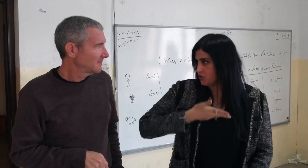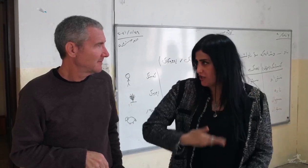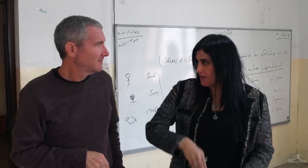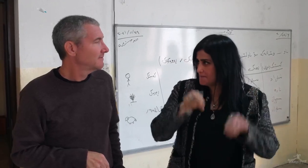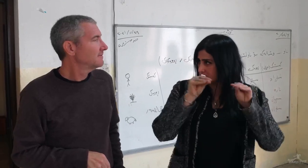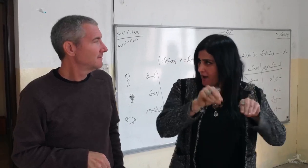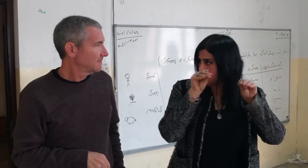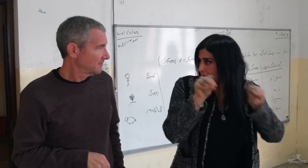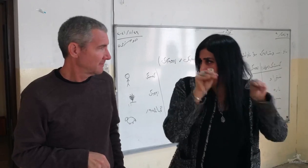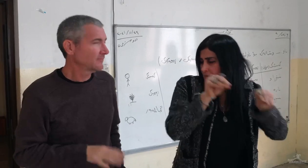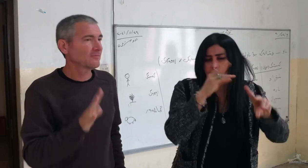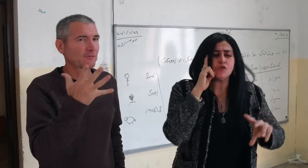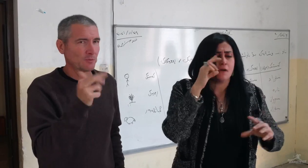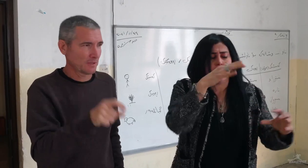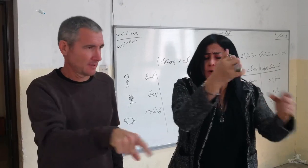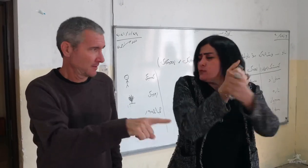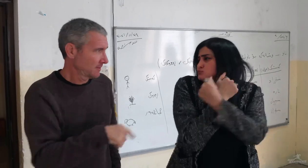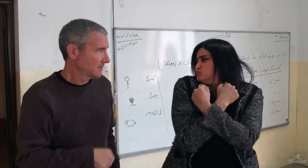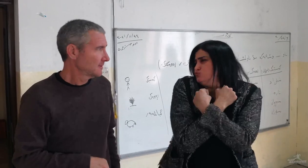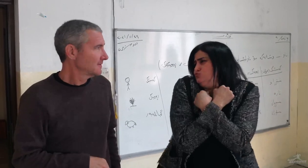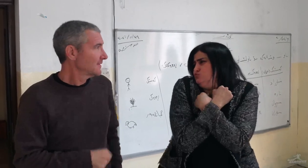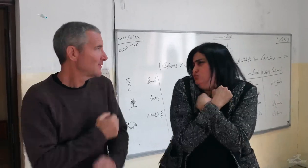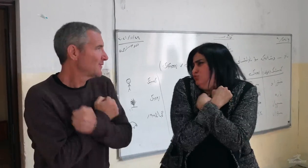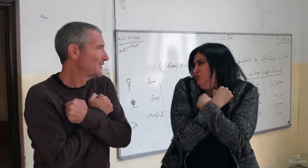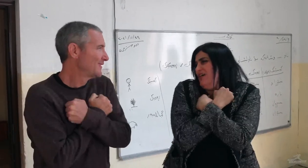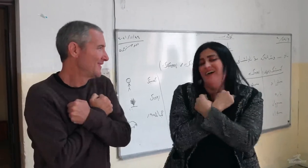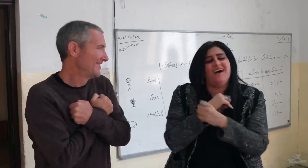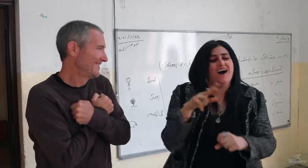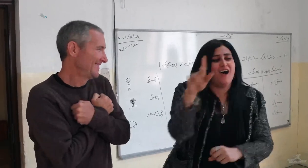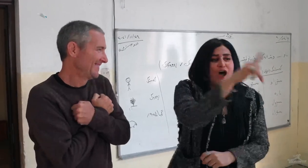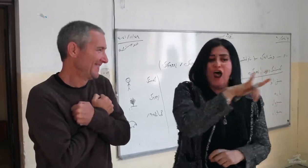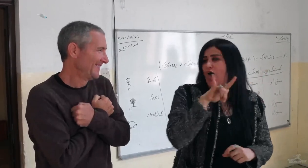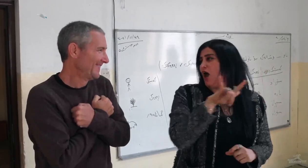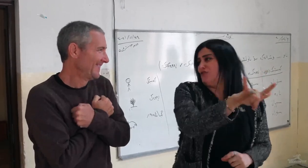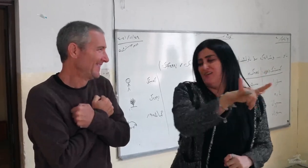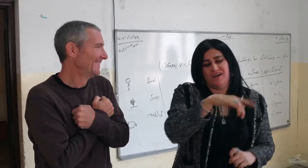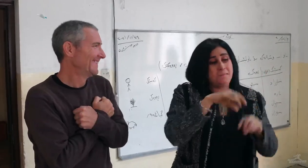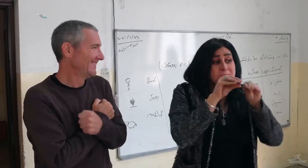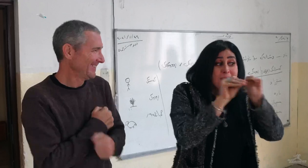5th-grade classroom. I love them so much.